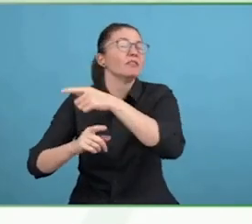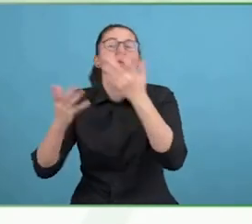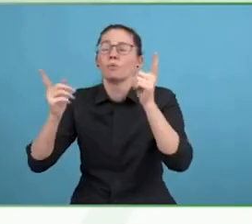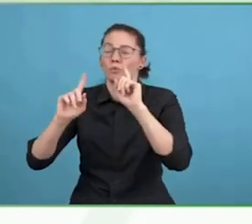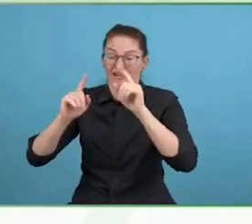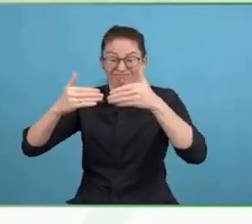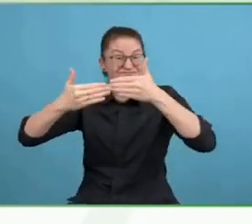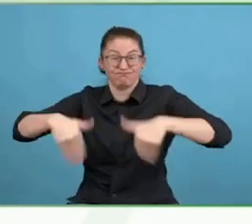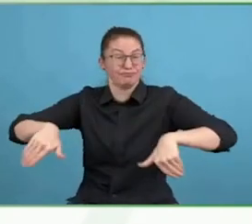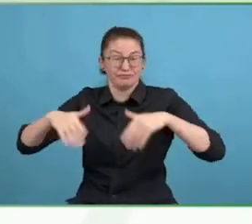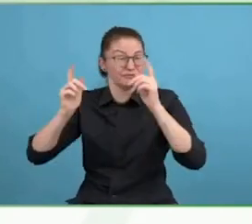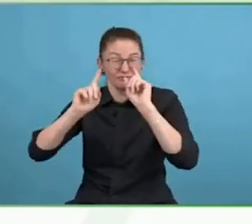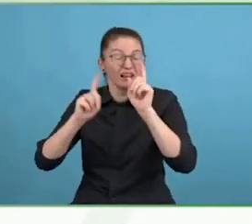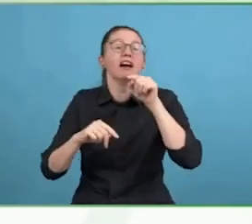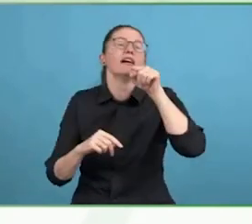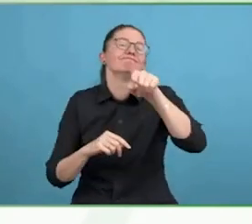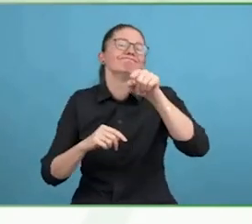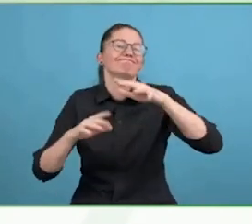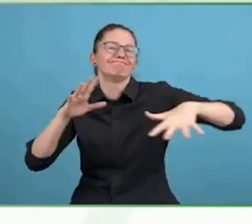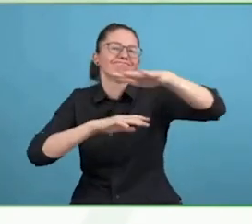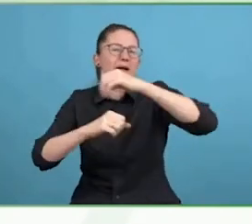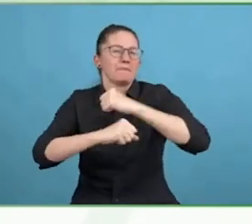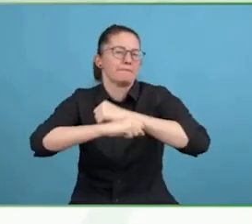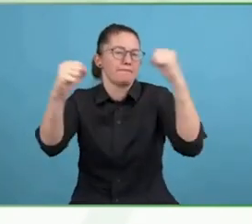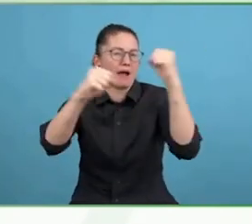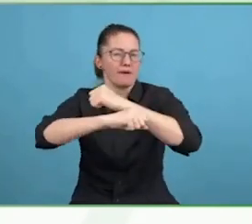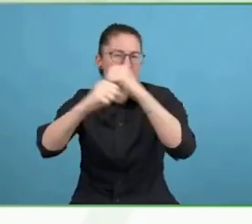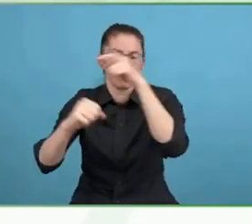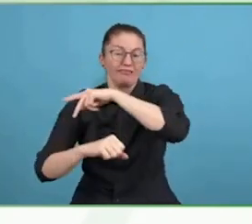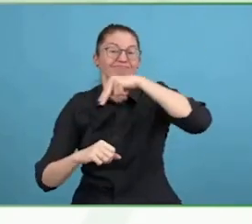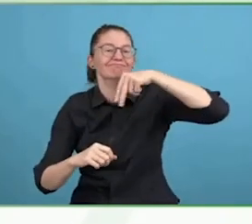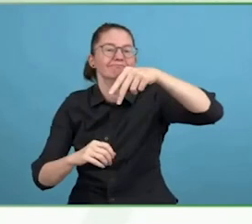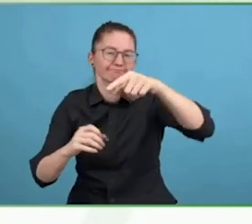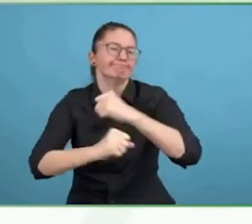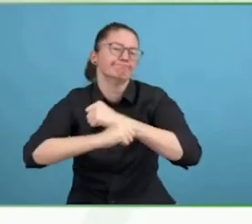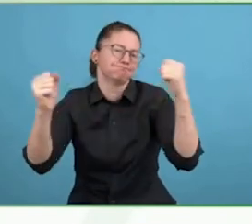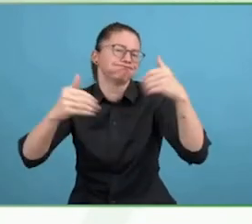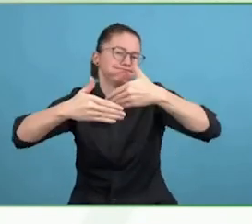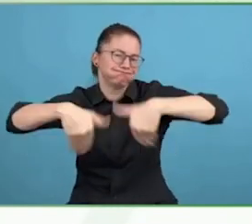The only difference between him and me was the opportunity to rehabilitation.